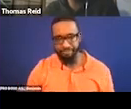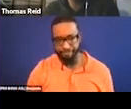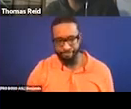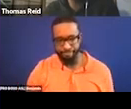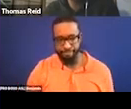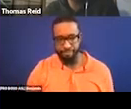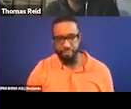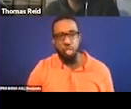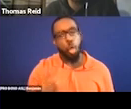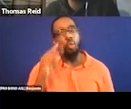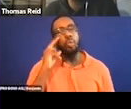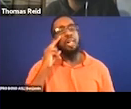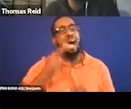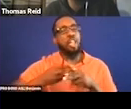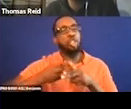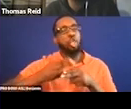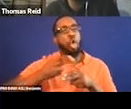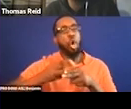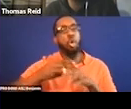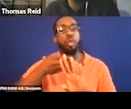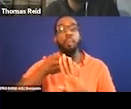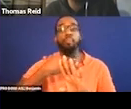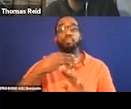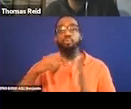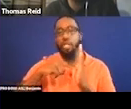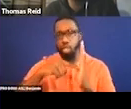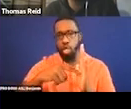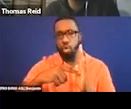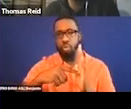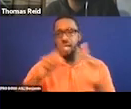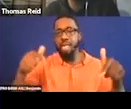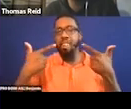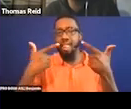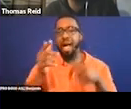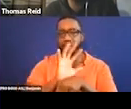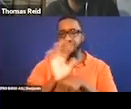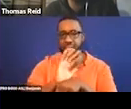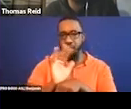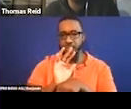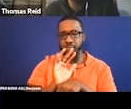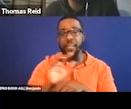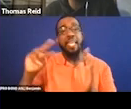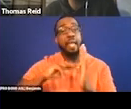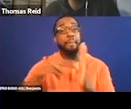for -- having them used in films and what that does is it uses some time before the film to provide